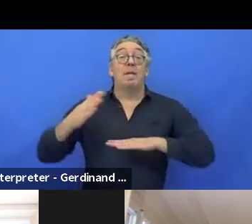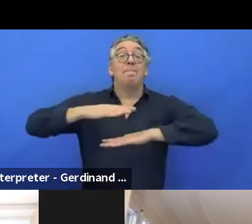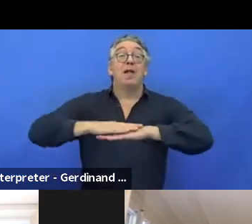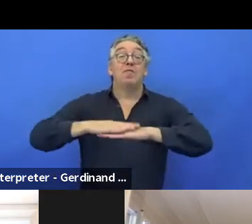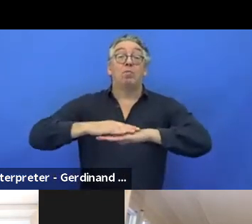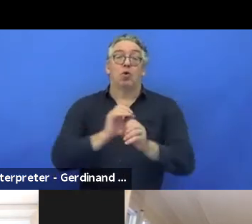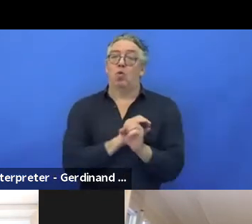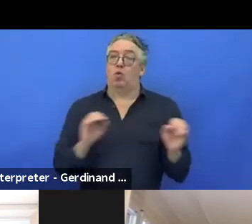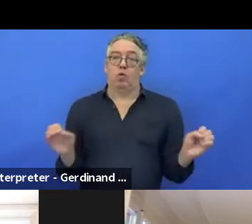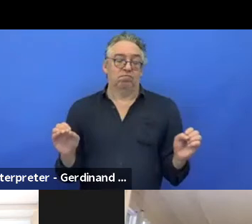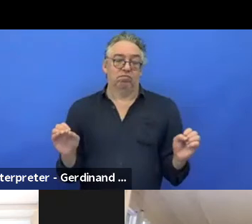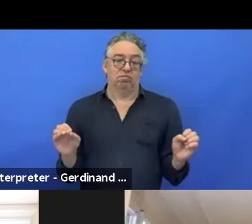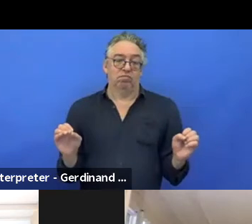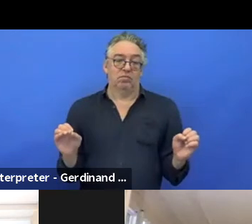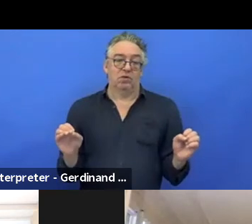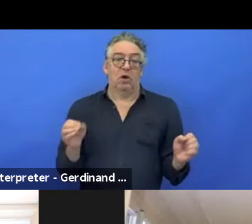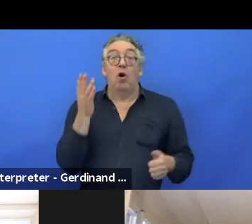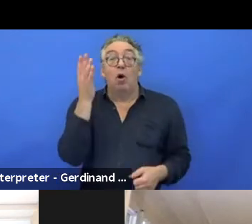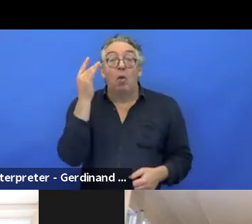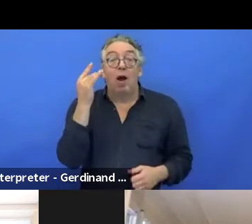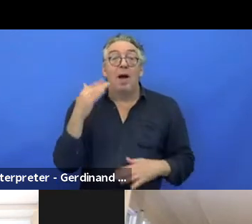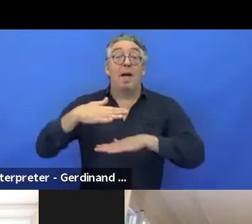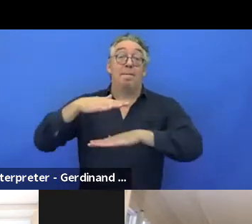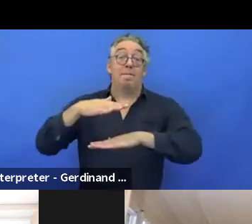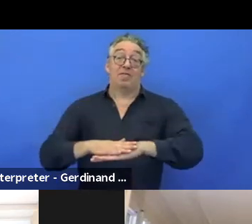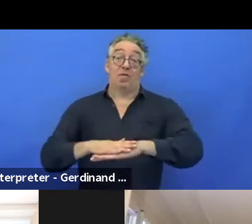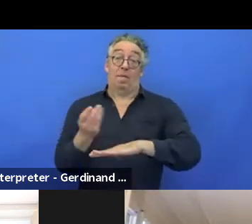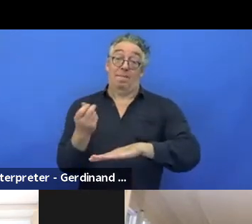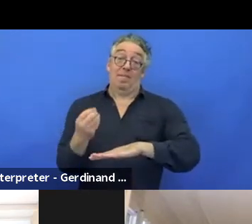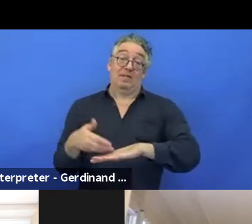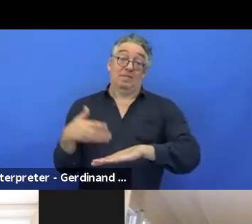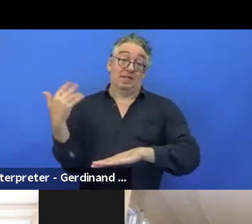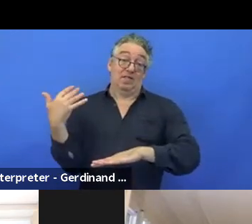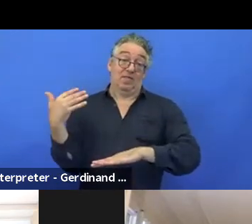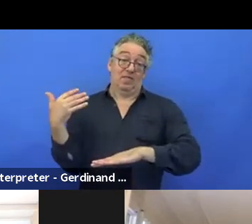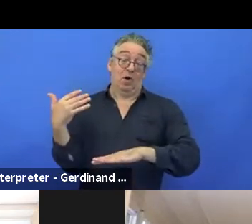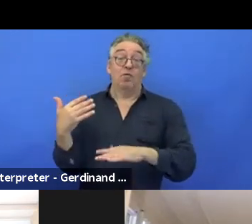Why? Platforms are very costly, not to build, technology is easy,